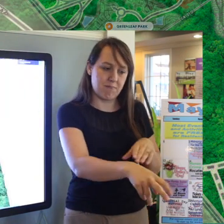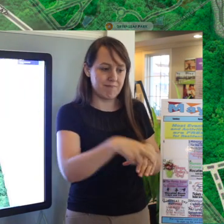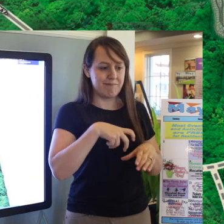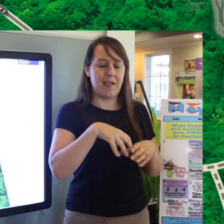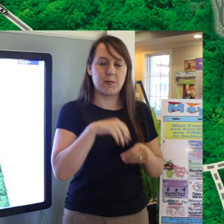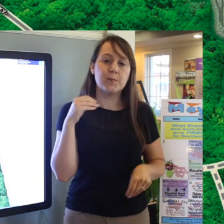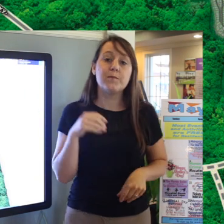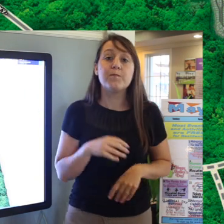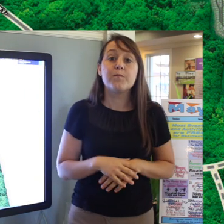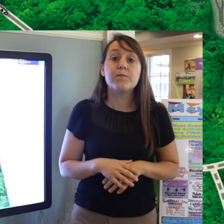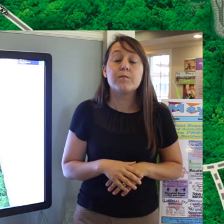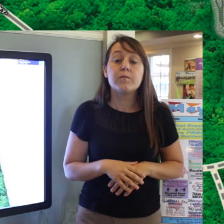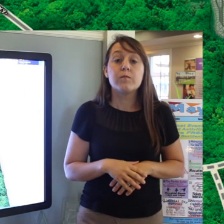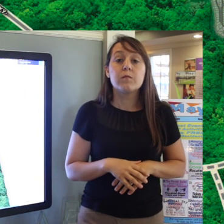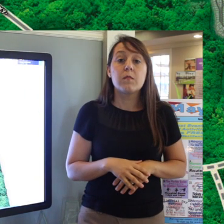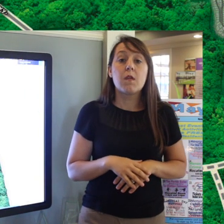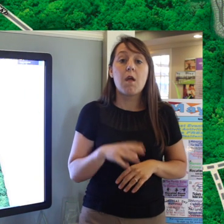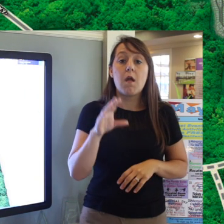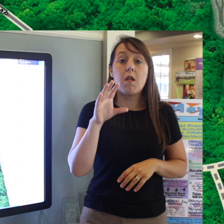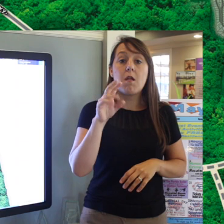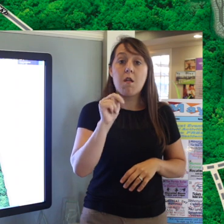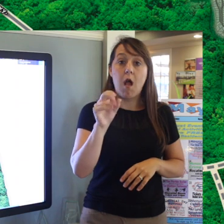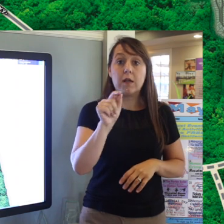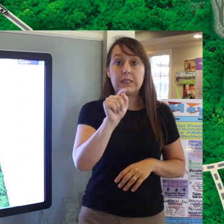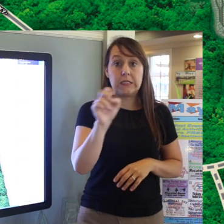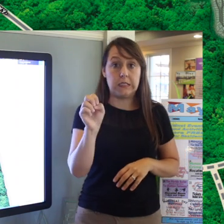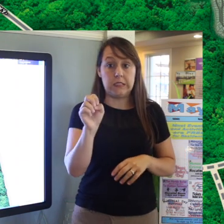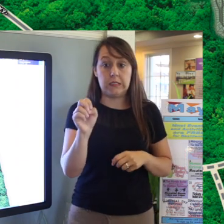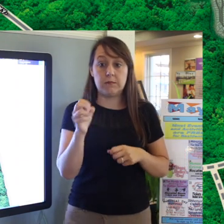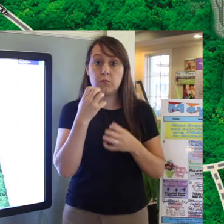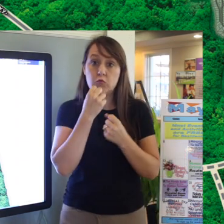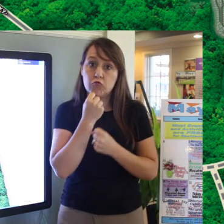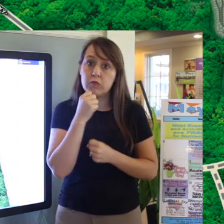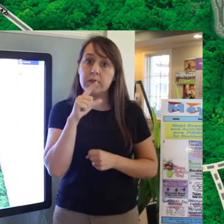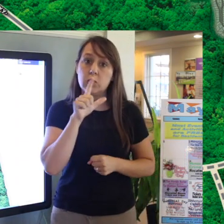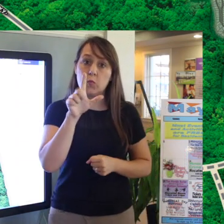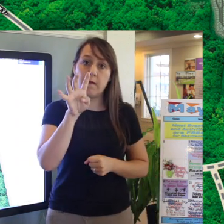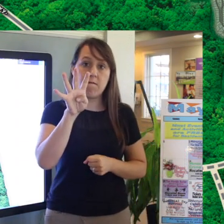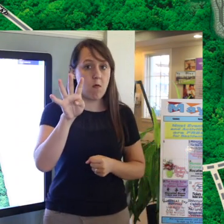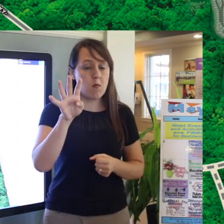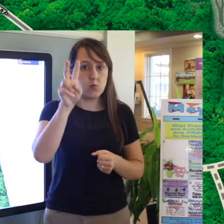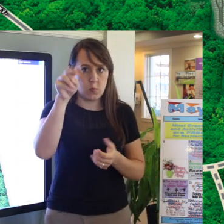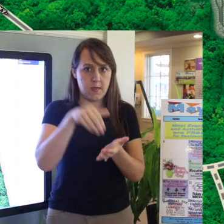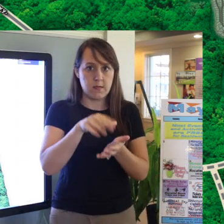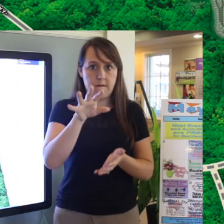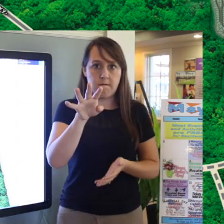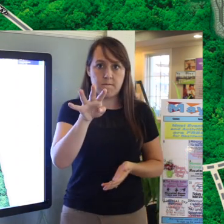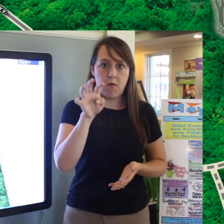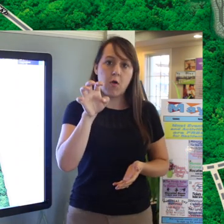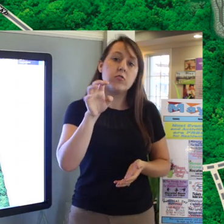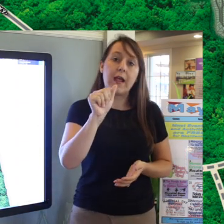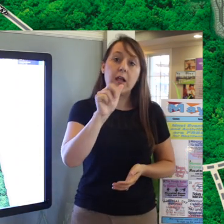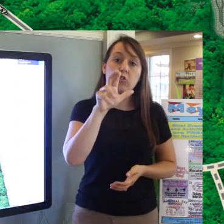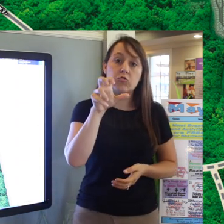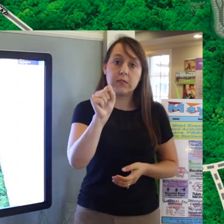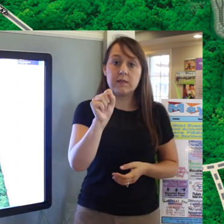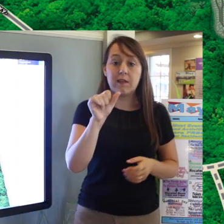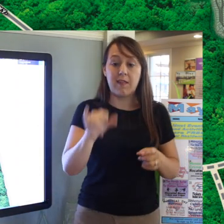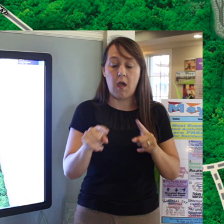The Nocatee Preserve is 2,400 acres. This brown line is a 4.1-mile trail